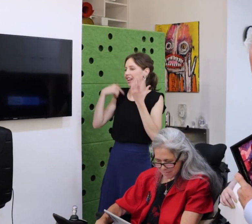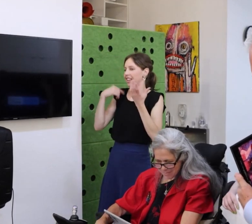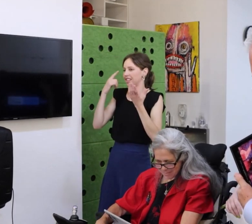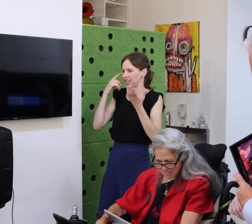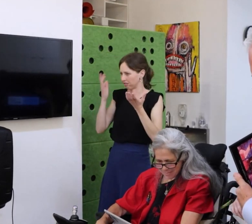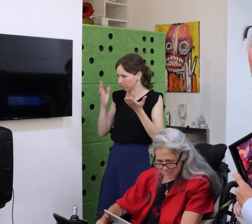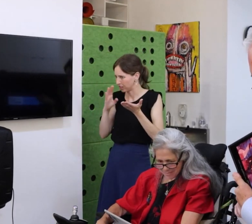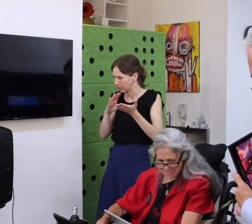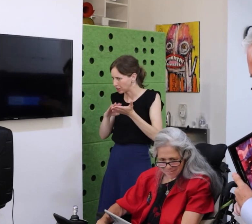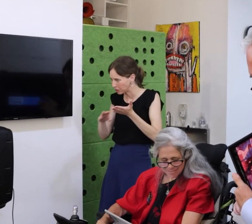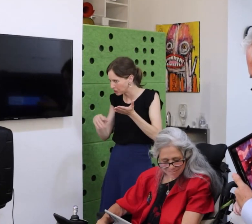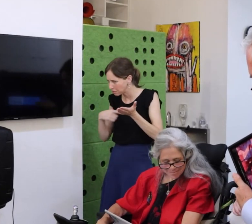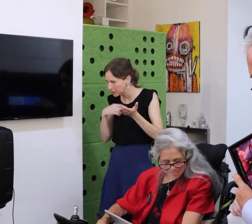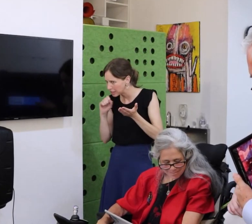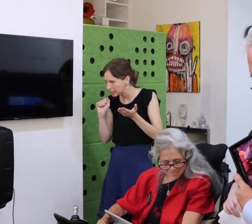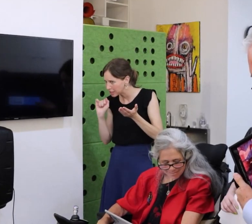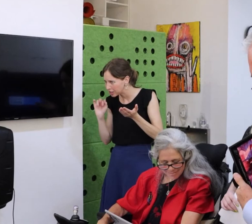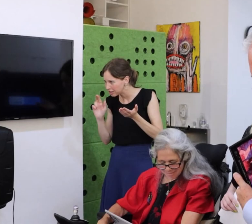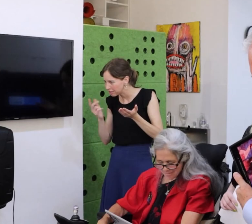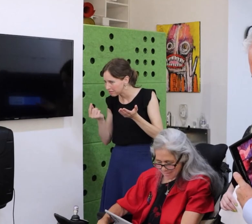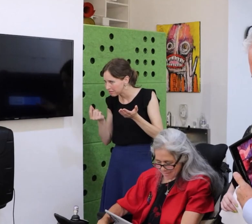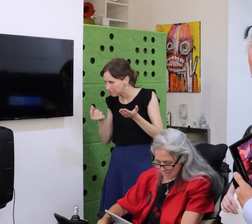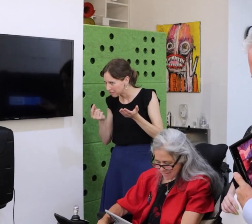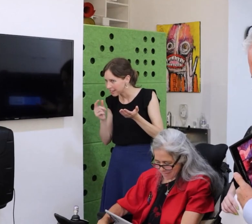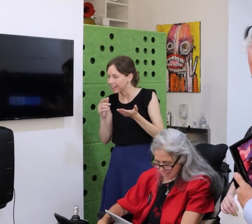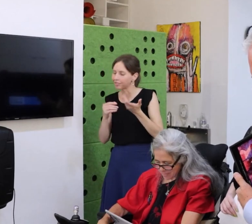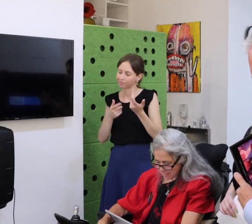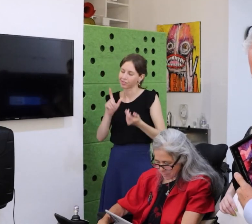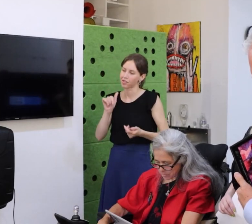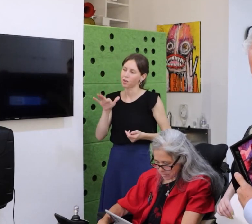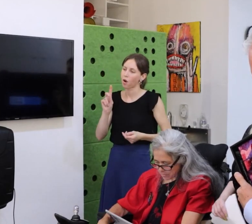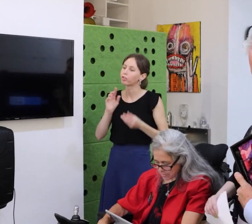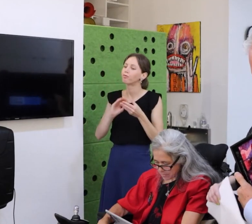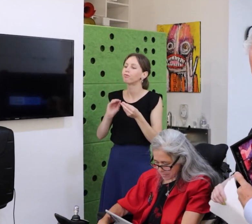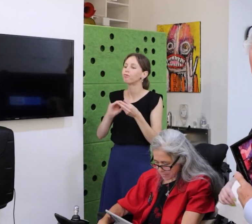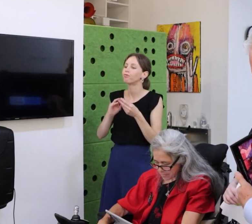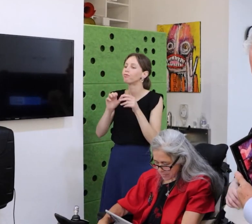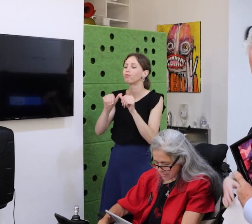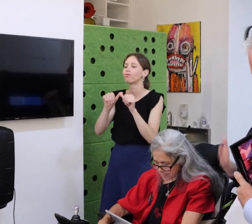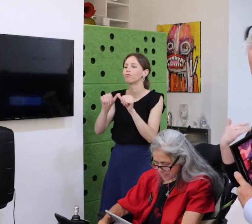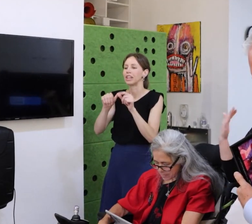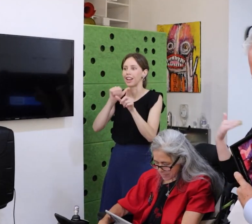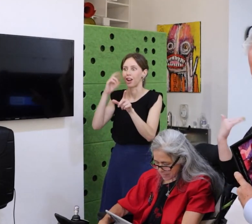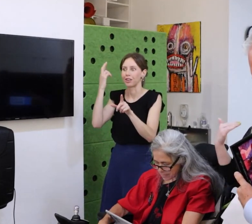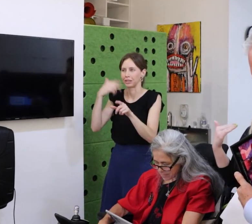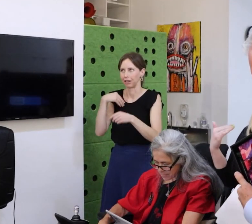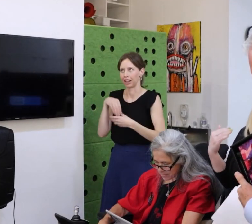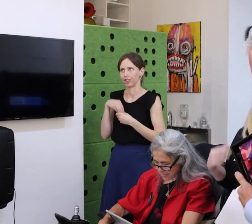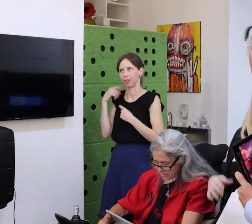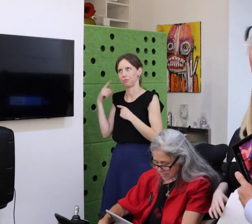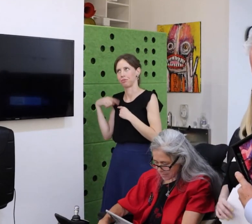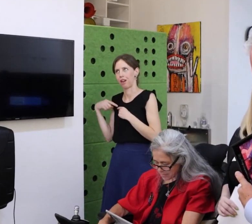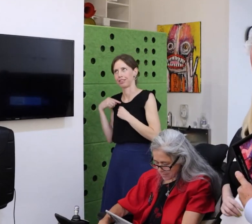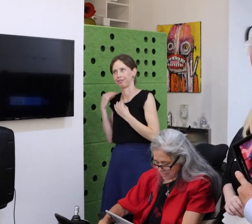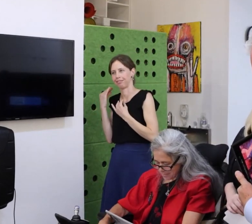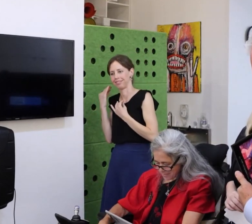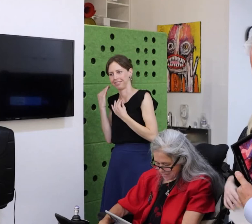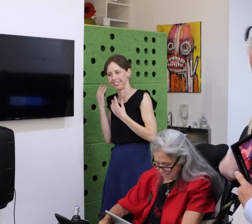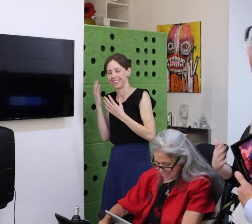But finally, I just couldn’t lie to him. I mean who could lie to Lloyd, right?